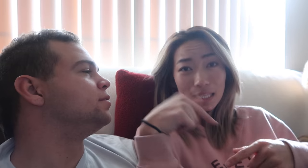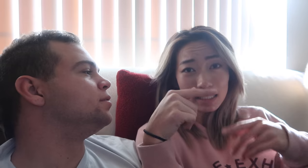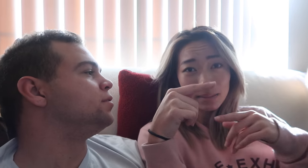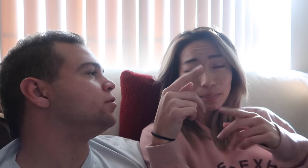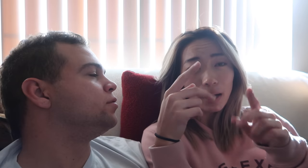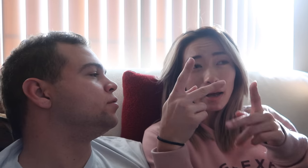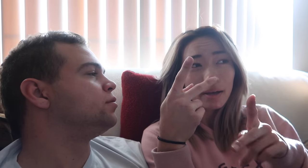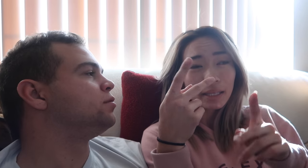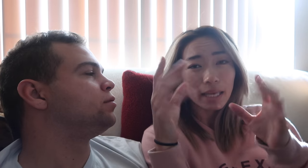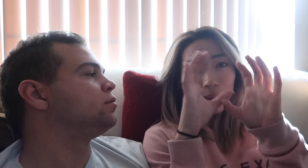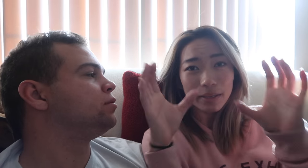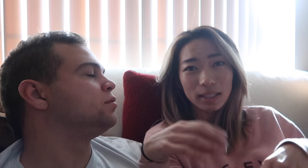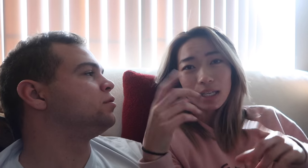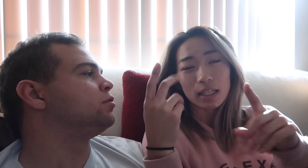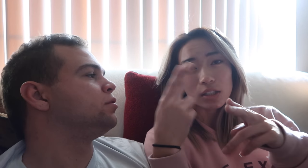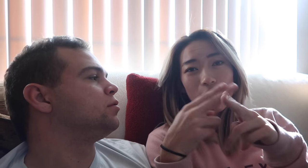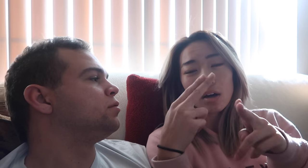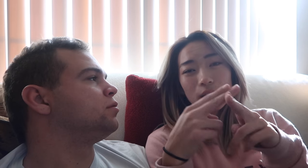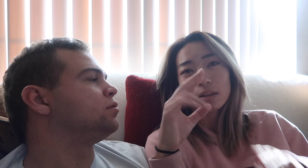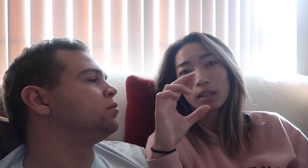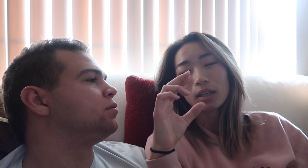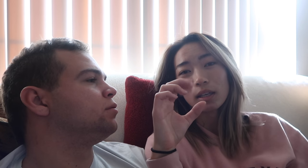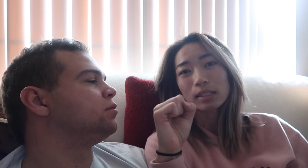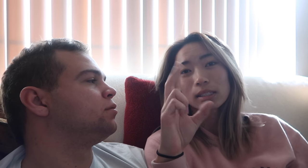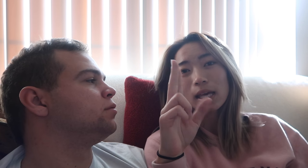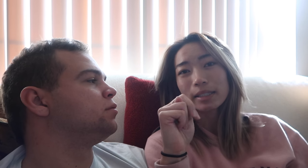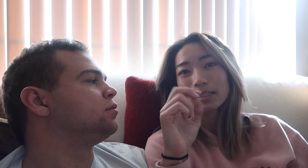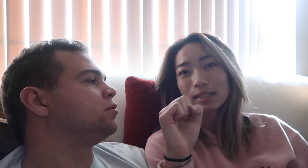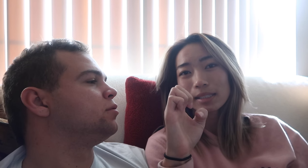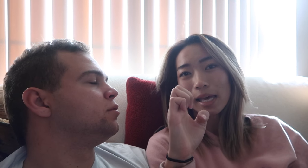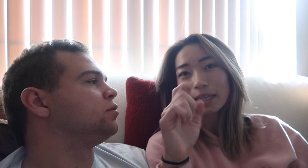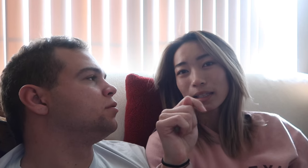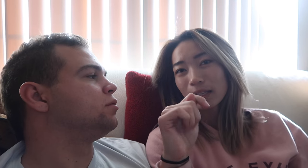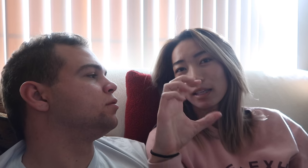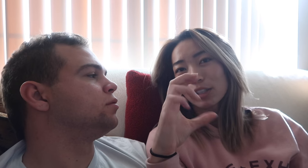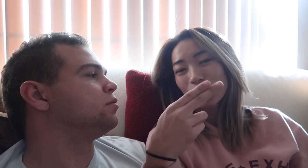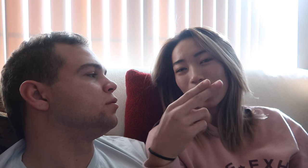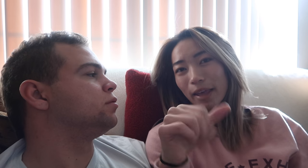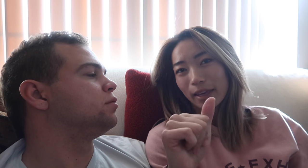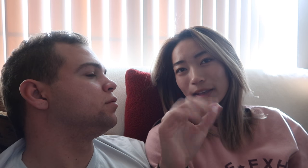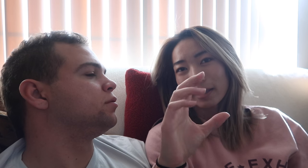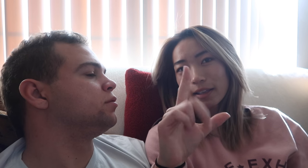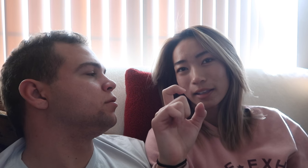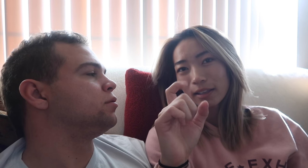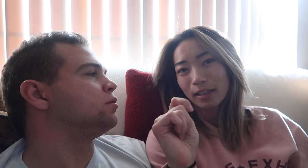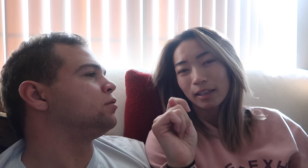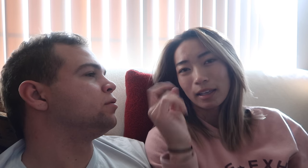this cabin is called the Sunset Chalet